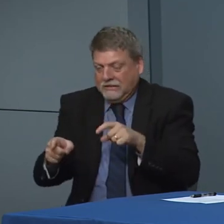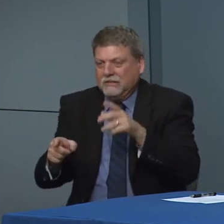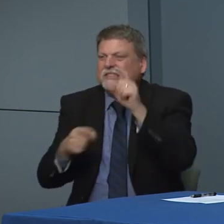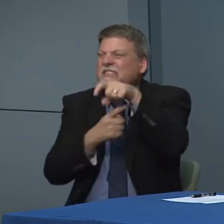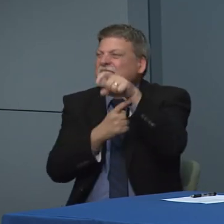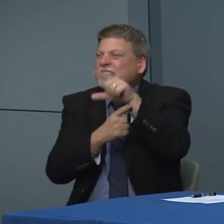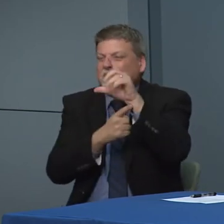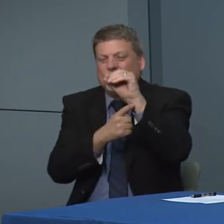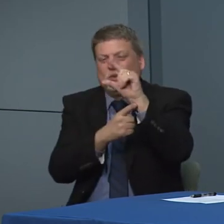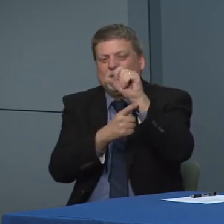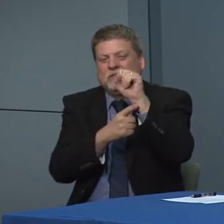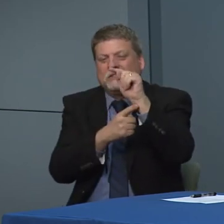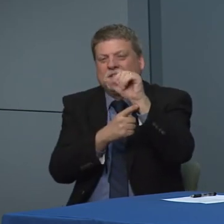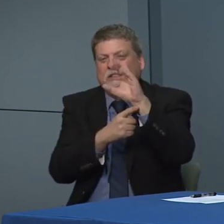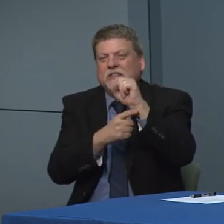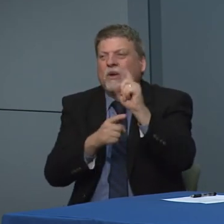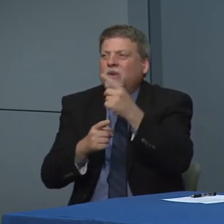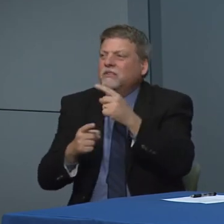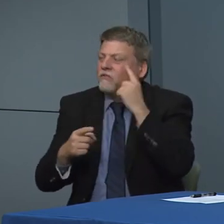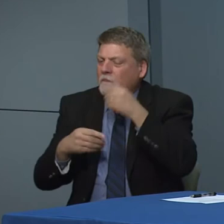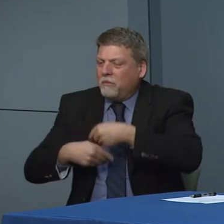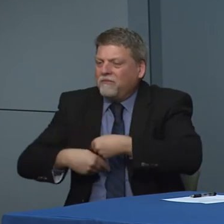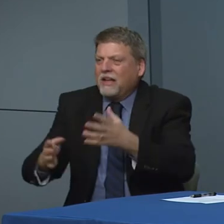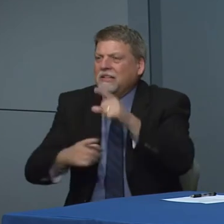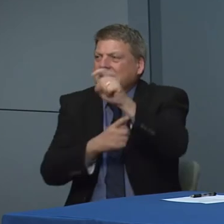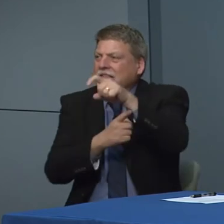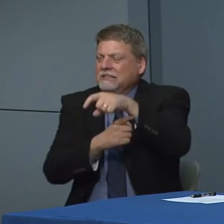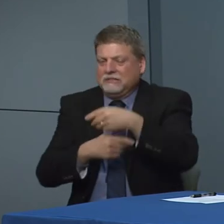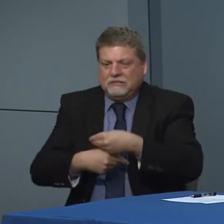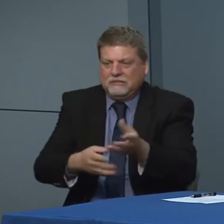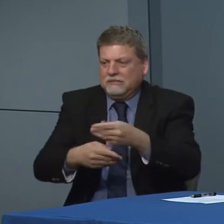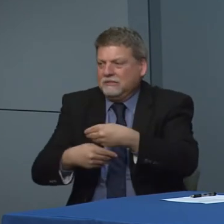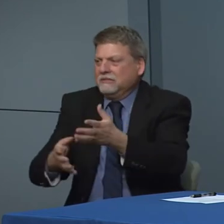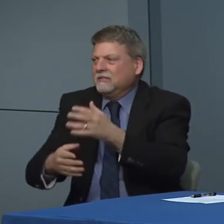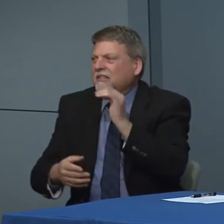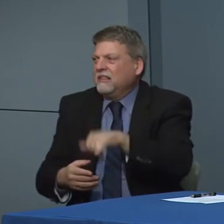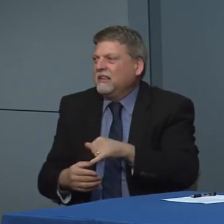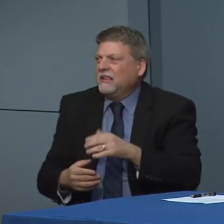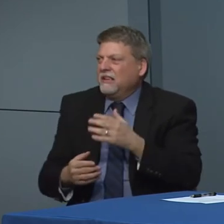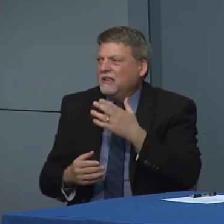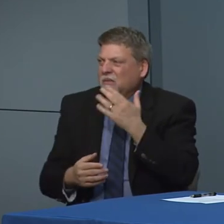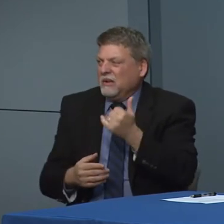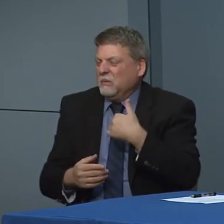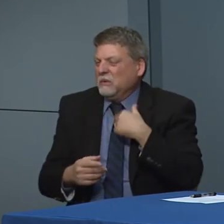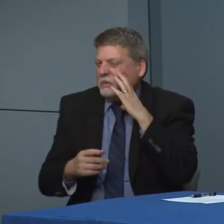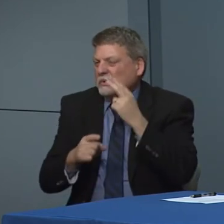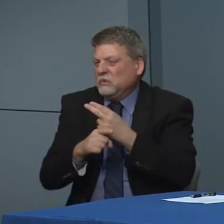the kind of things it. We would look at as far as using them.